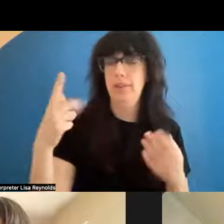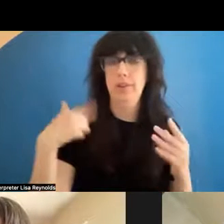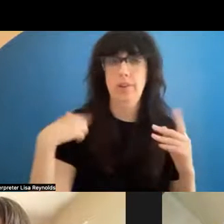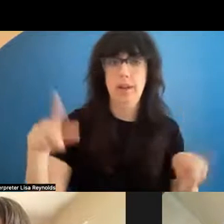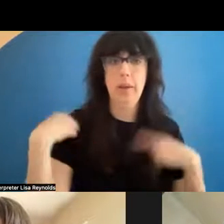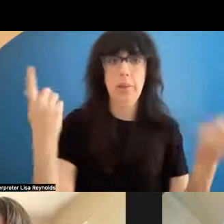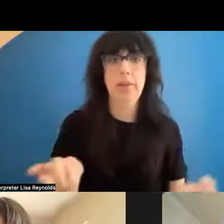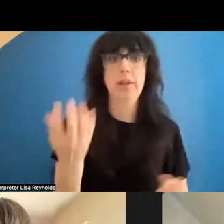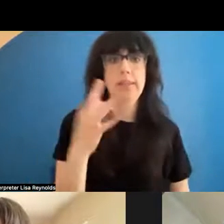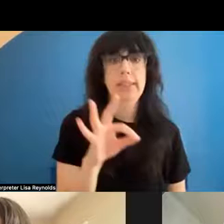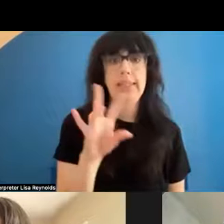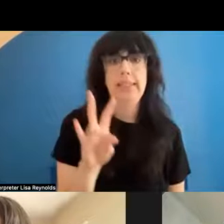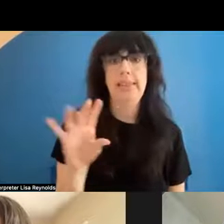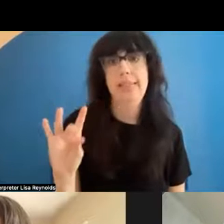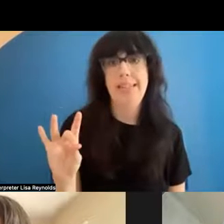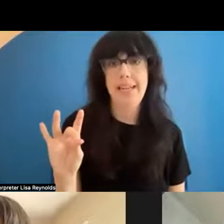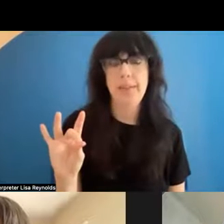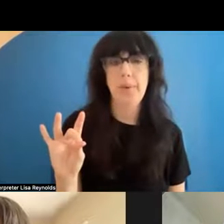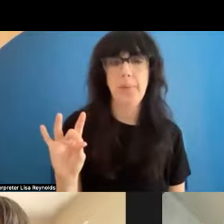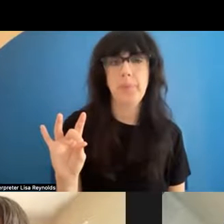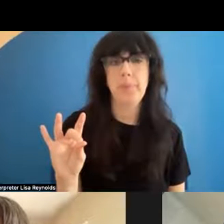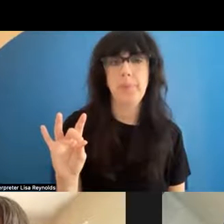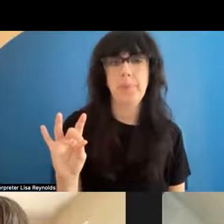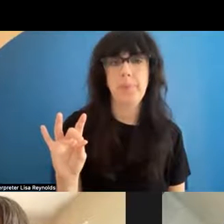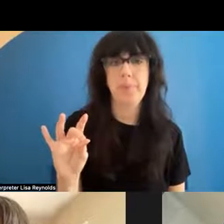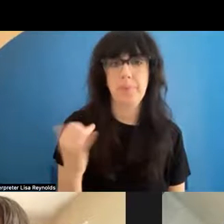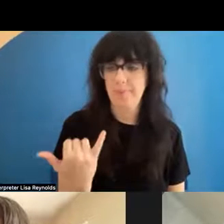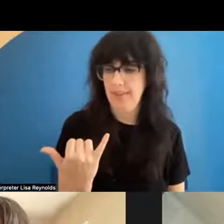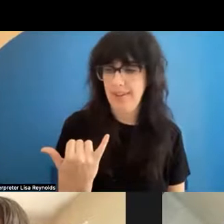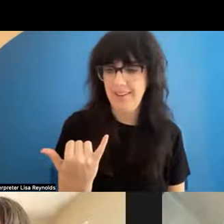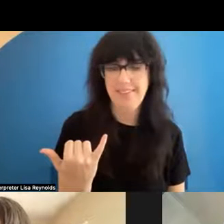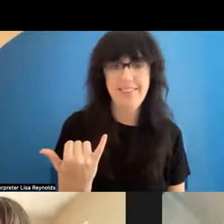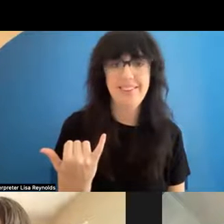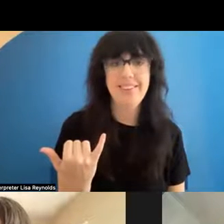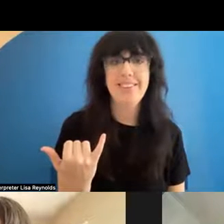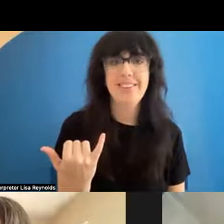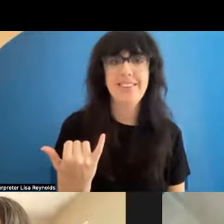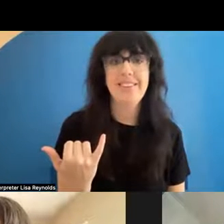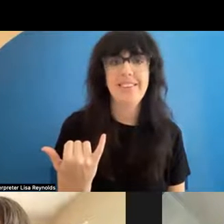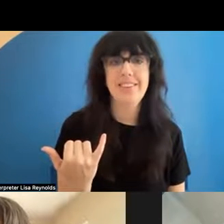. It is now -- we're in 2022.